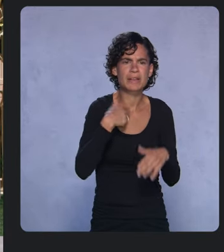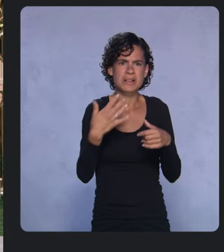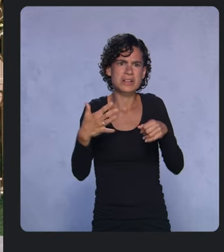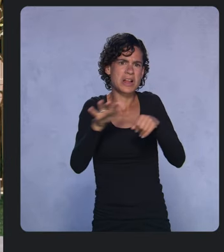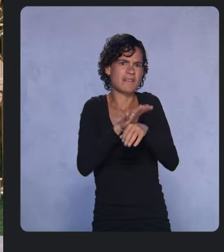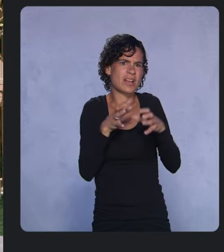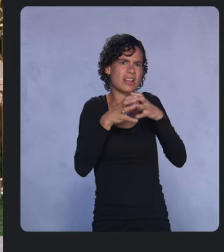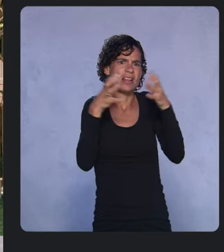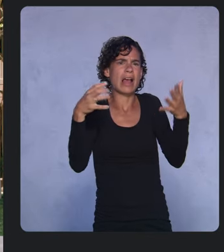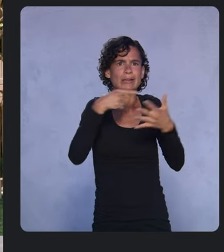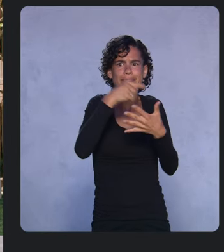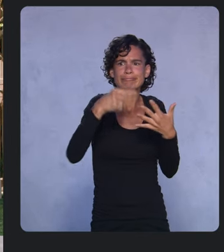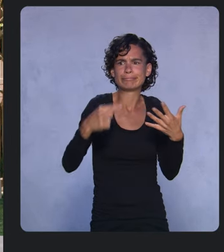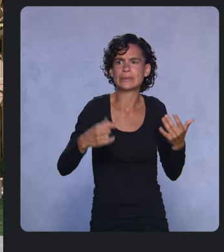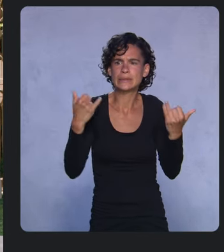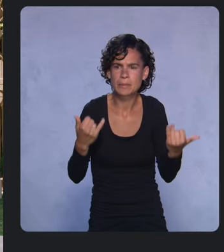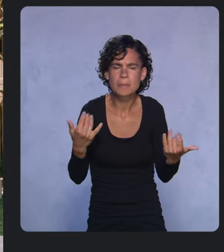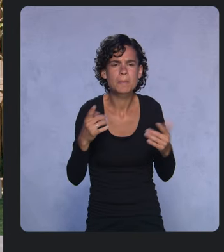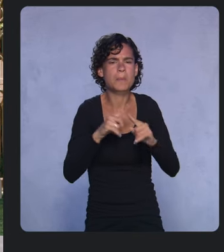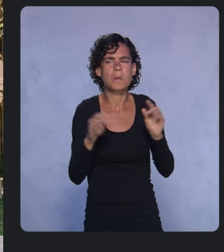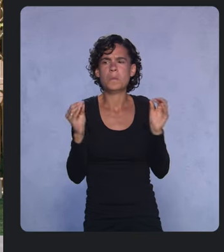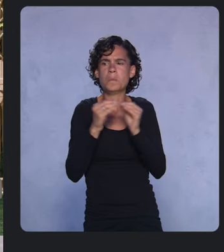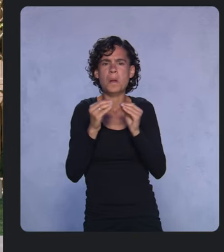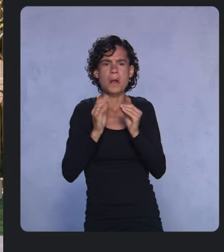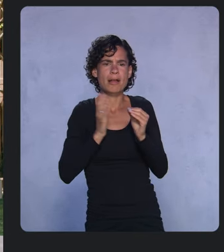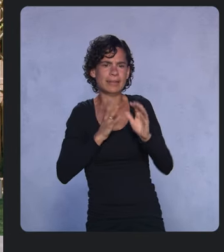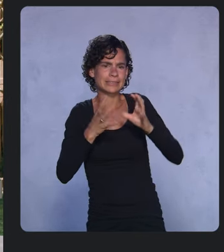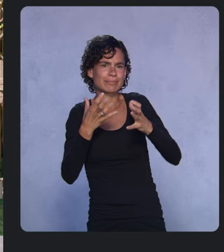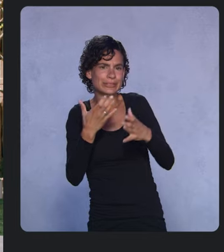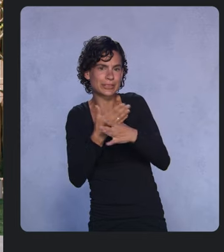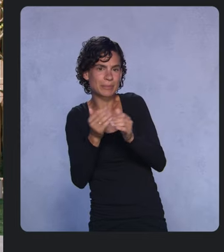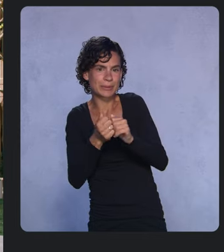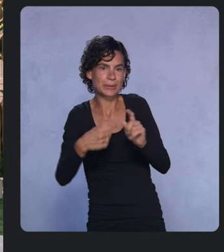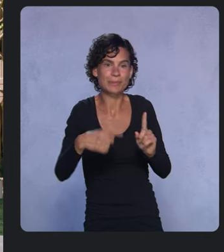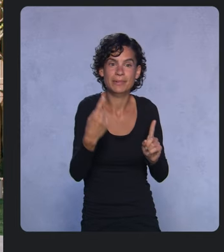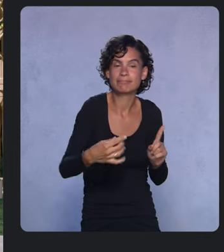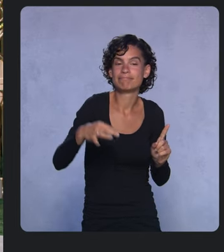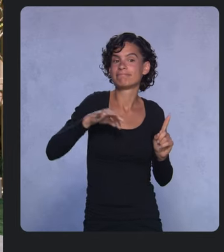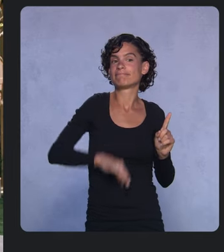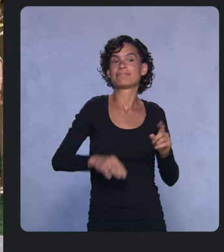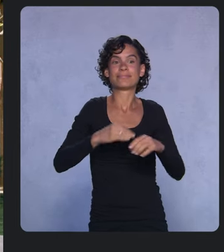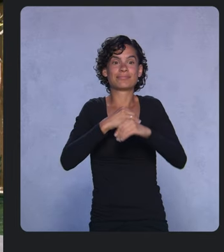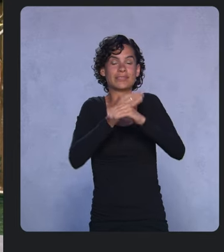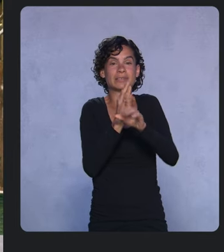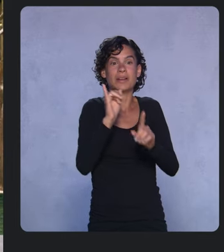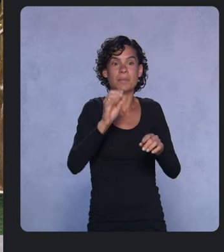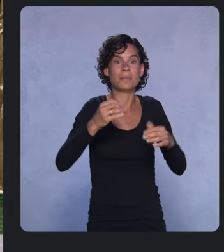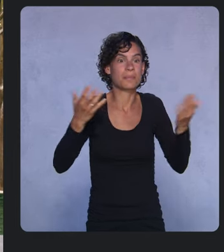but there’s more our team wants to share with you. One of the benefits of a virtual I/O is that you can check out any session you want.